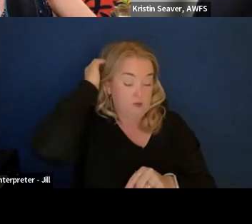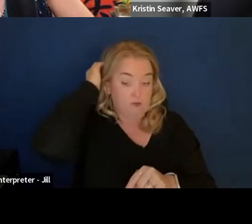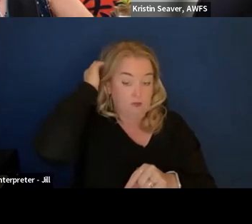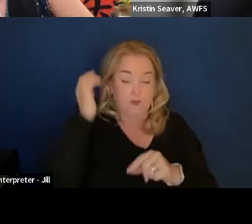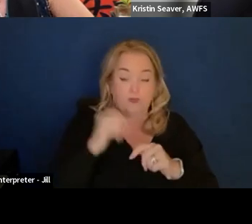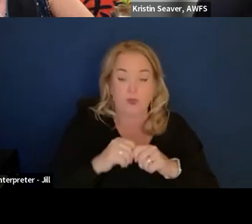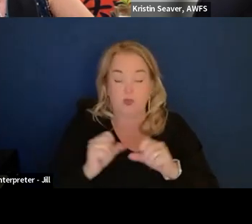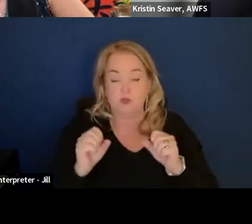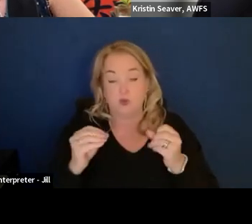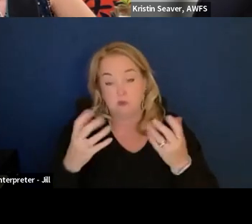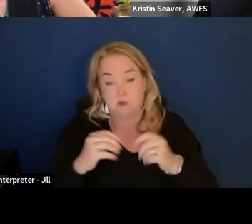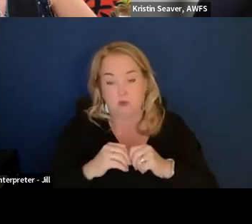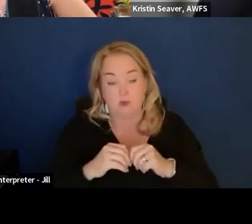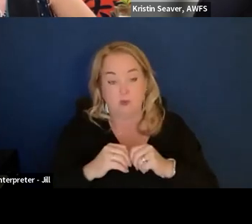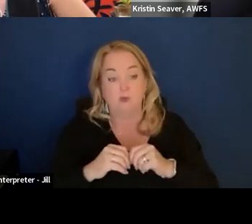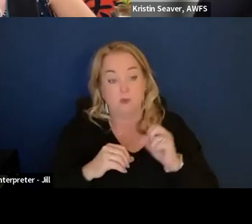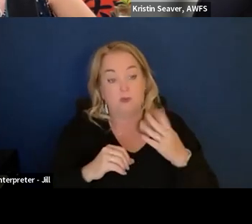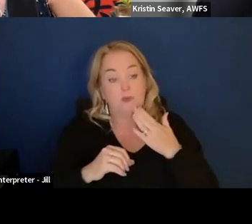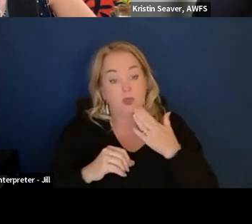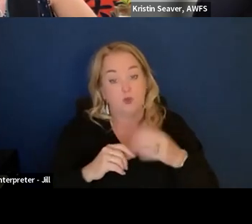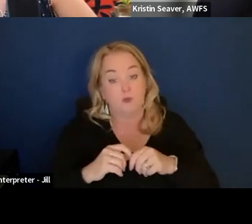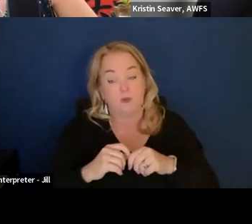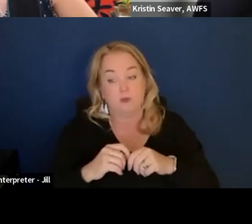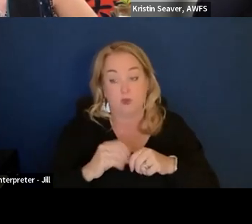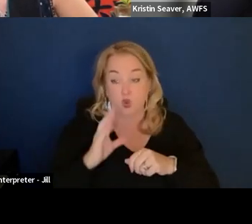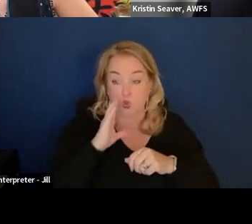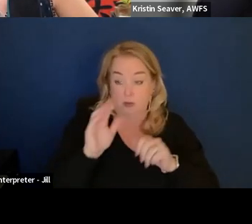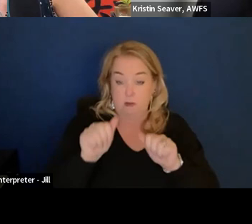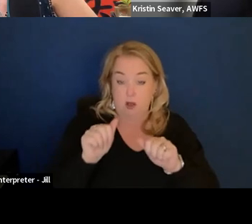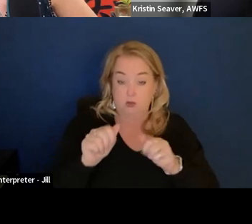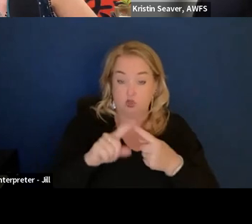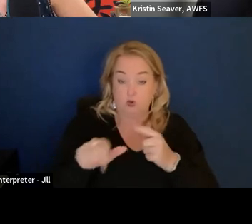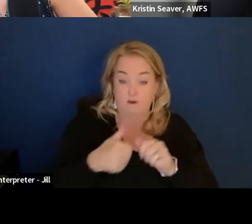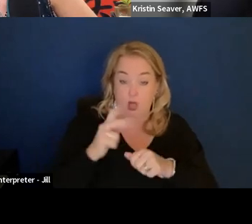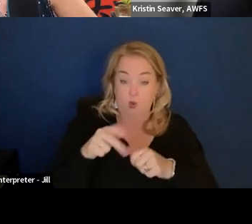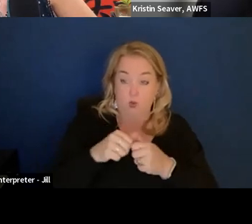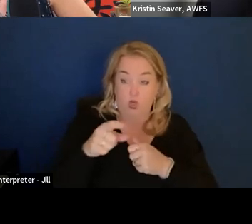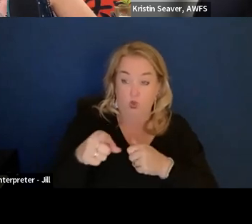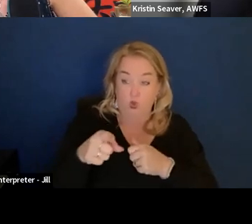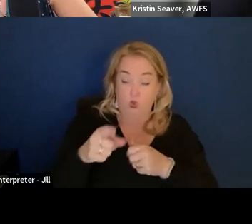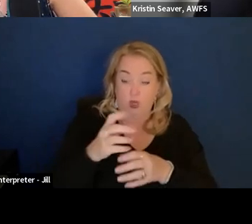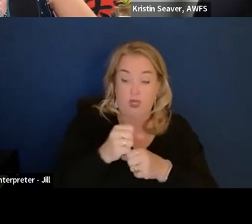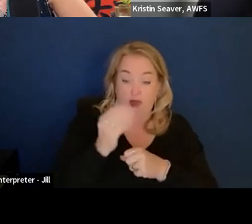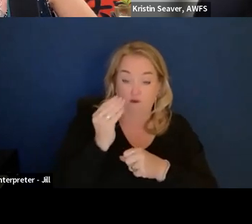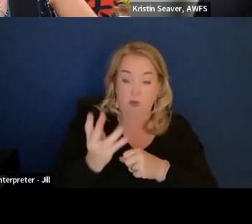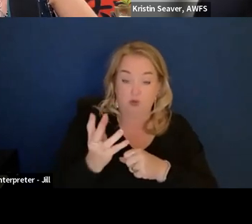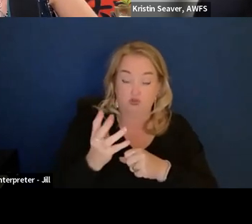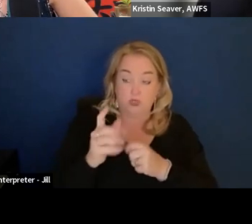Oh, gosh. I am taking a look at our list of questions and asking what haven't we covered as of yet?